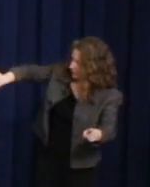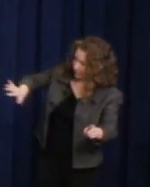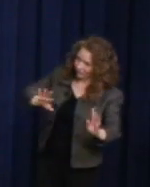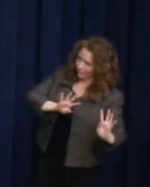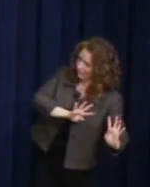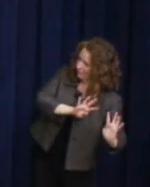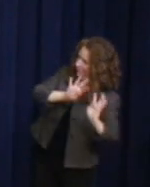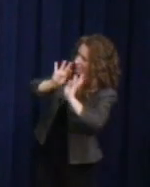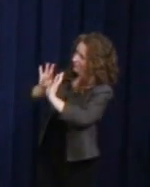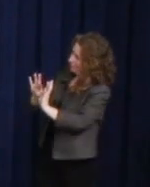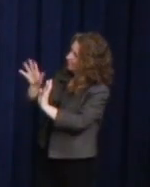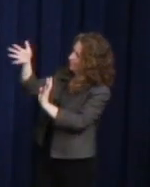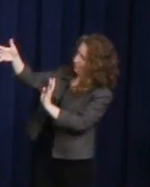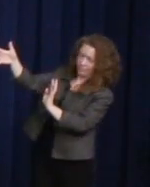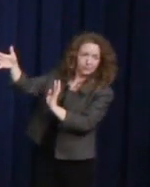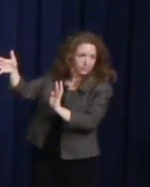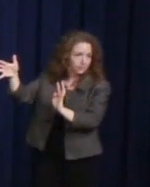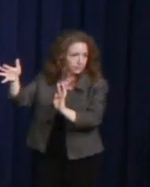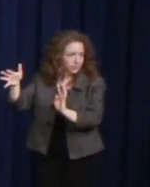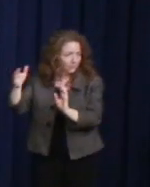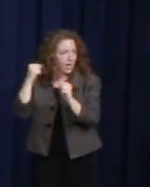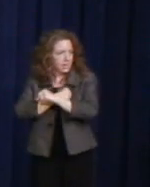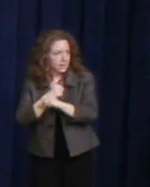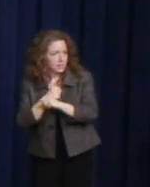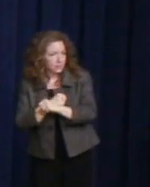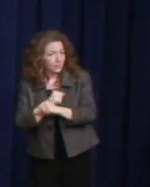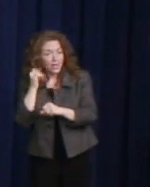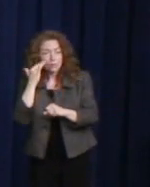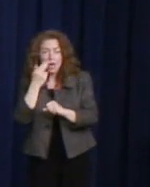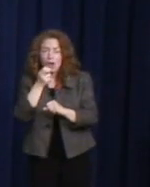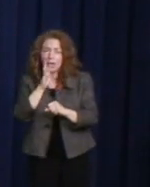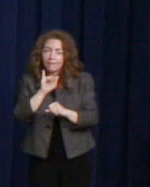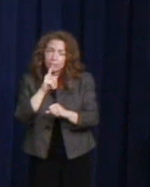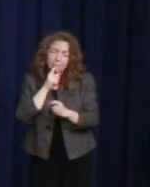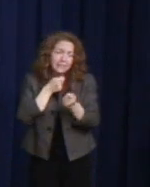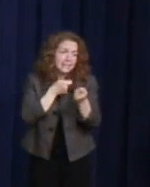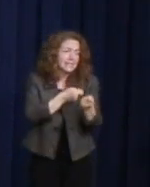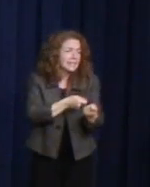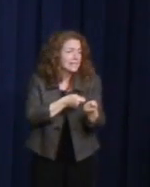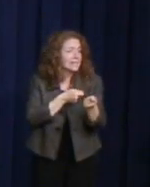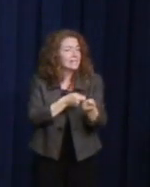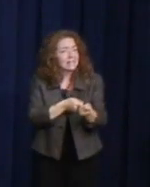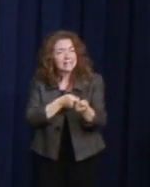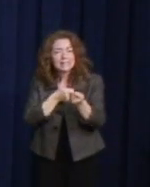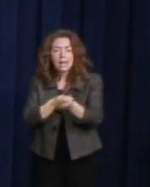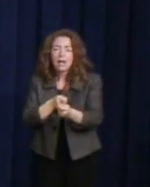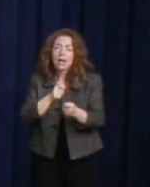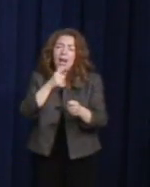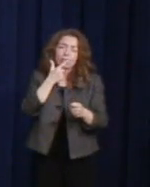time urging LGBT people to come out of the closet. He knew that when more straight people